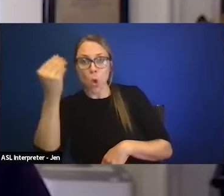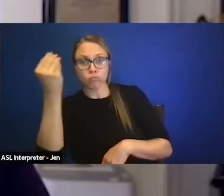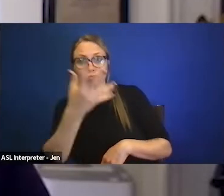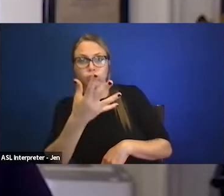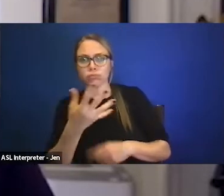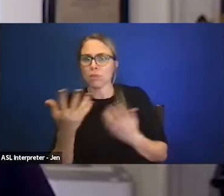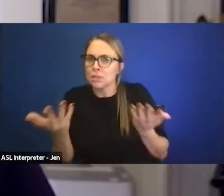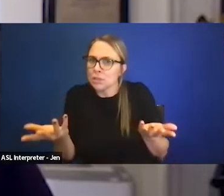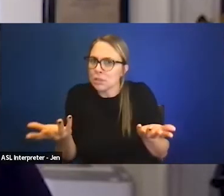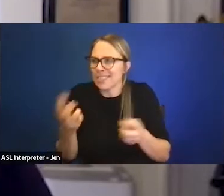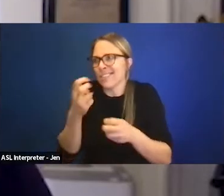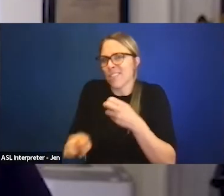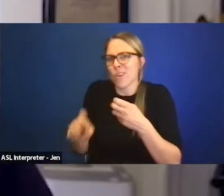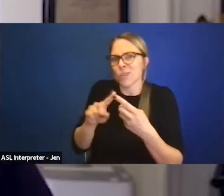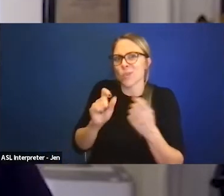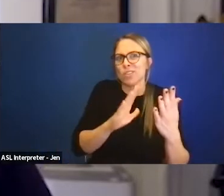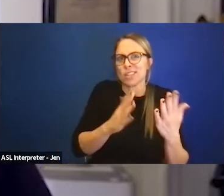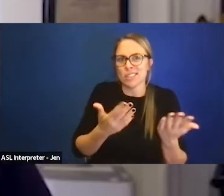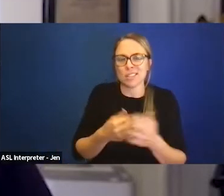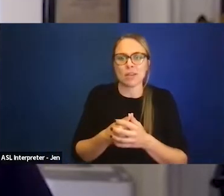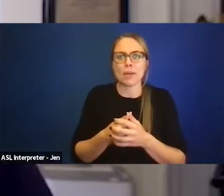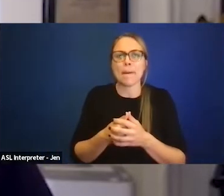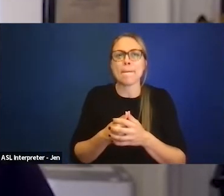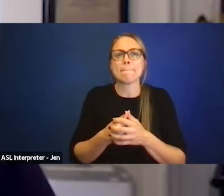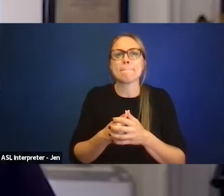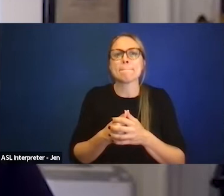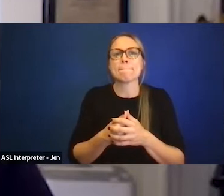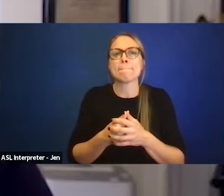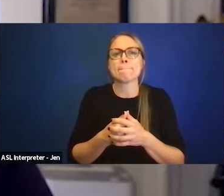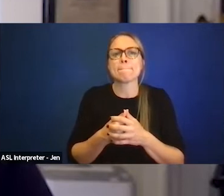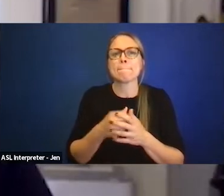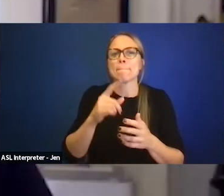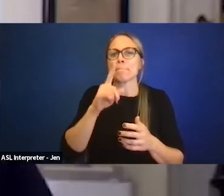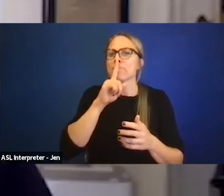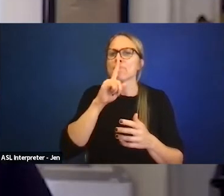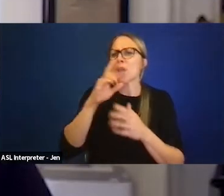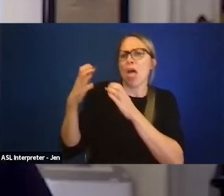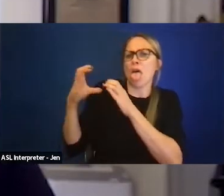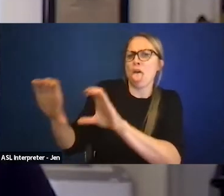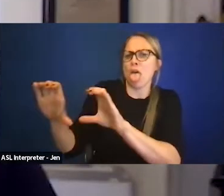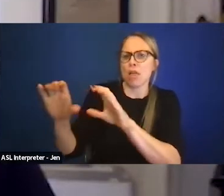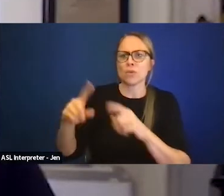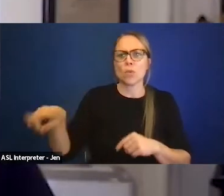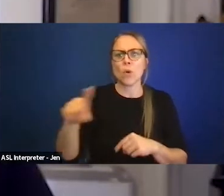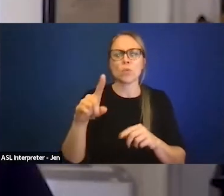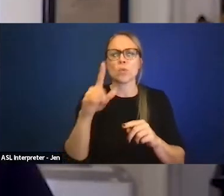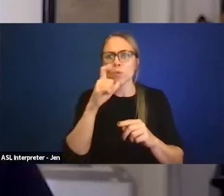and even, I don't wanna put the total responsibility on those of us with disabilities,